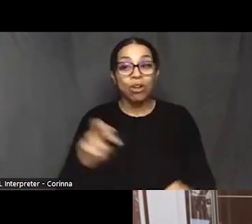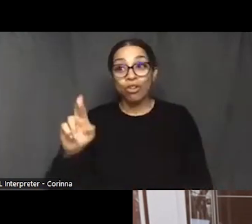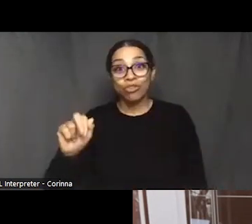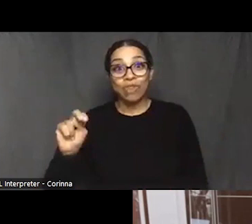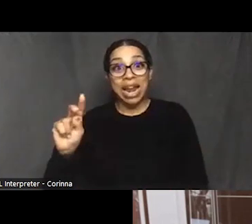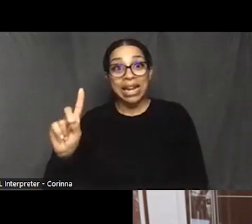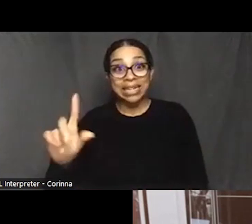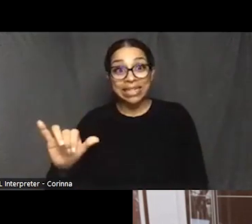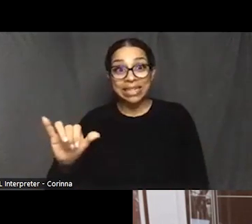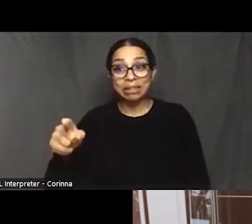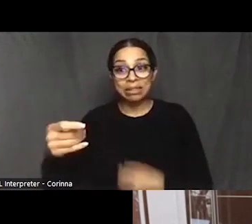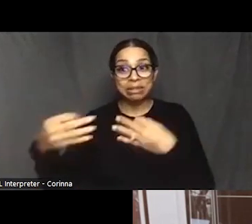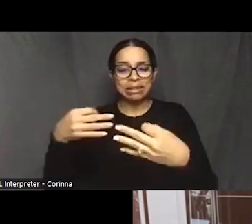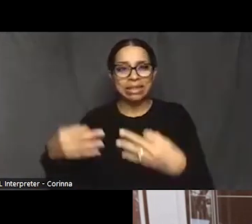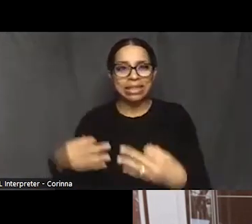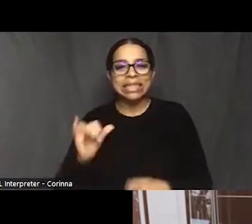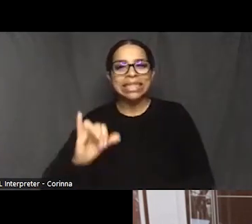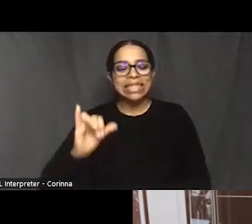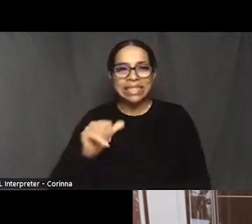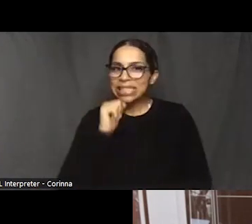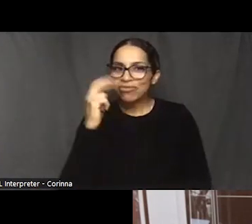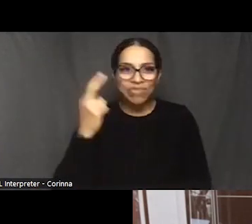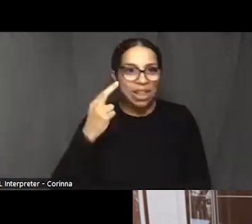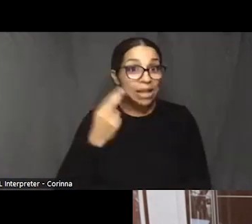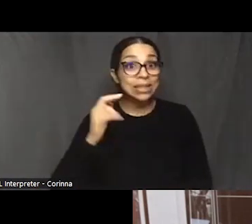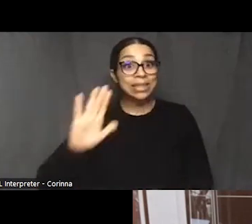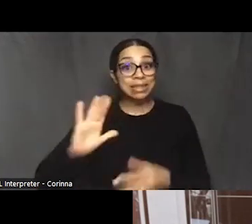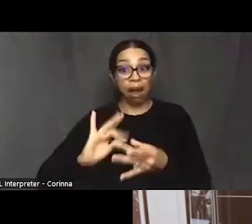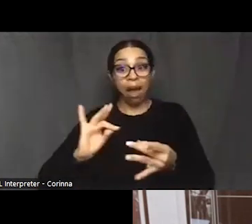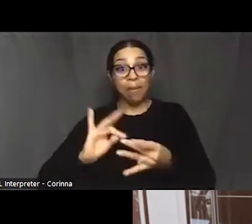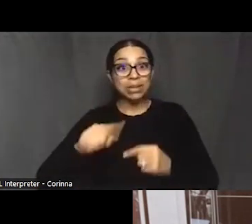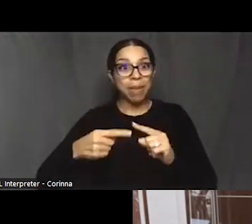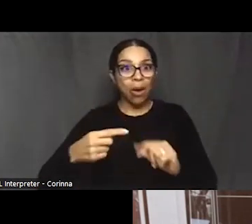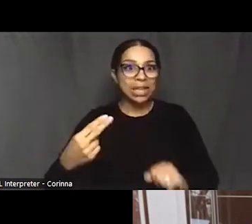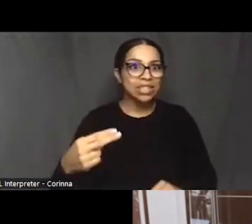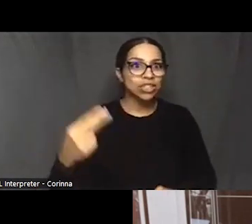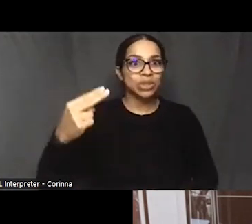how his comments about histories for the readers would land.